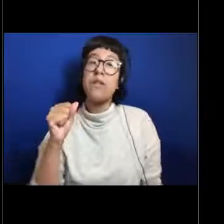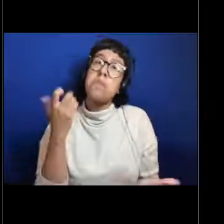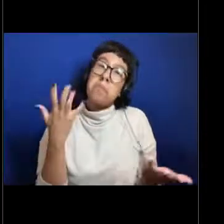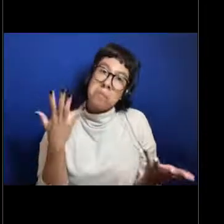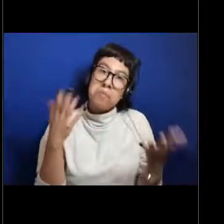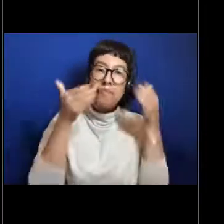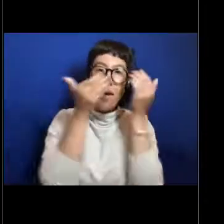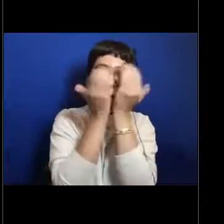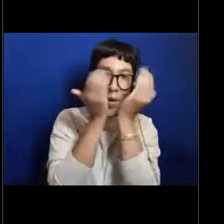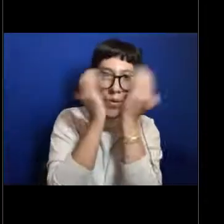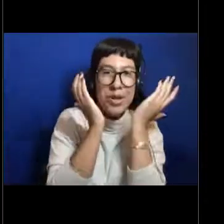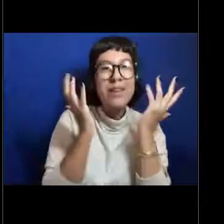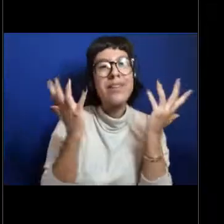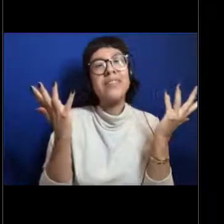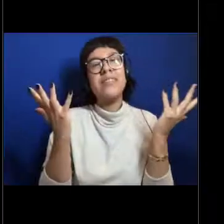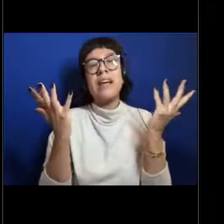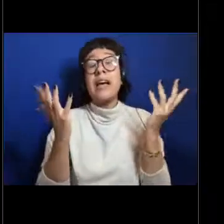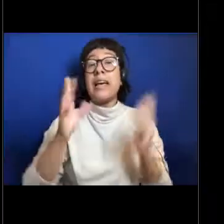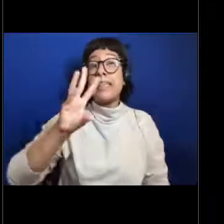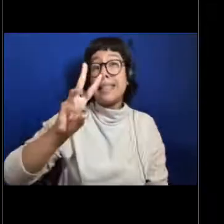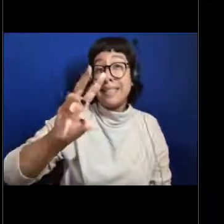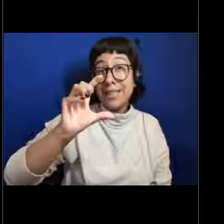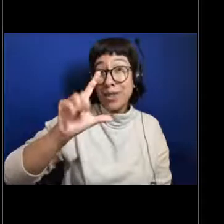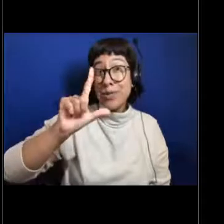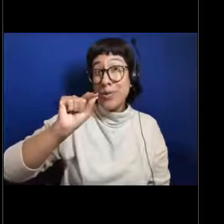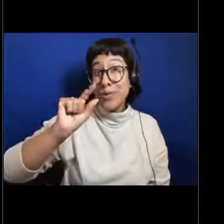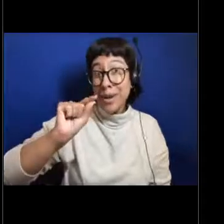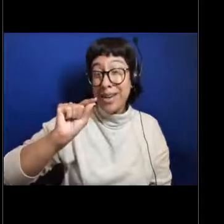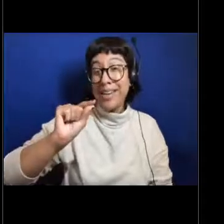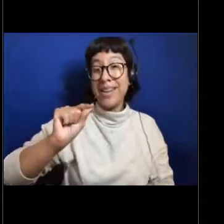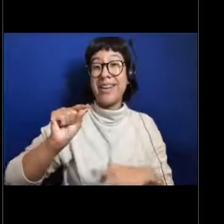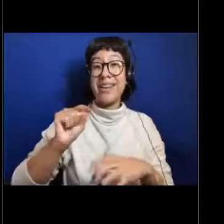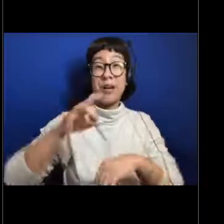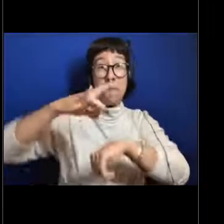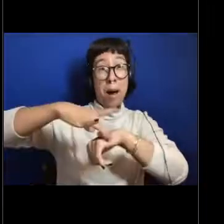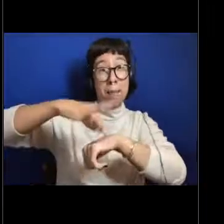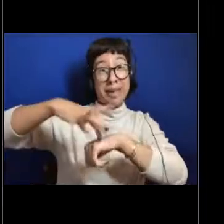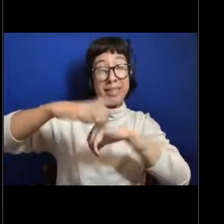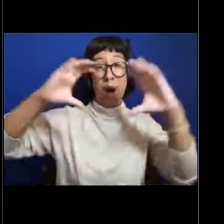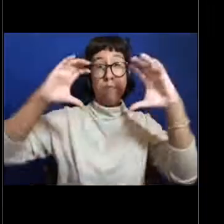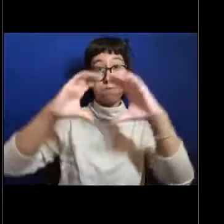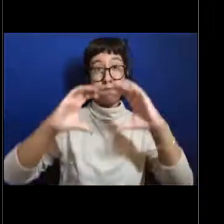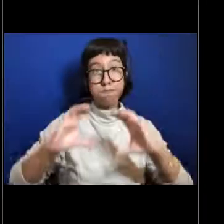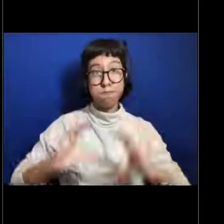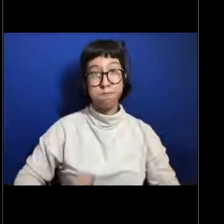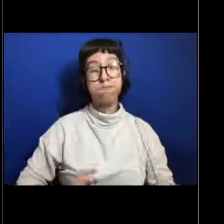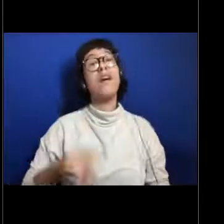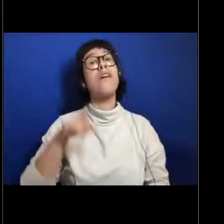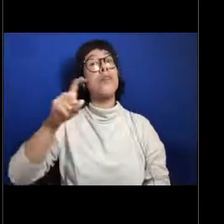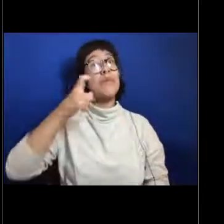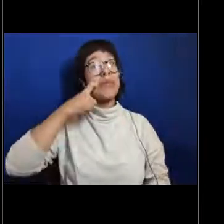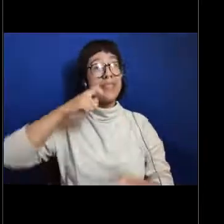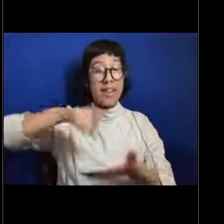that's approximately 620 jack-o-lanterns deep. So if you've carved pumpkins lately and you stack 620